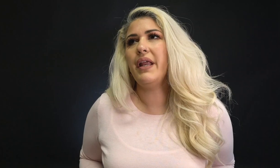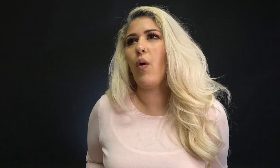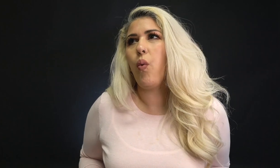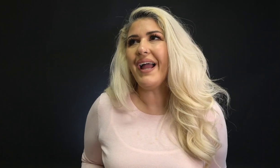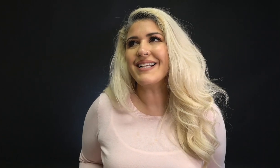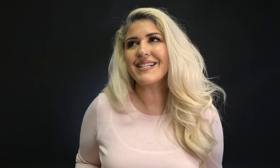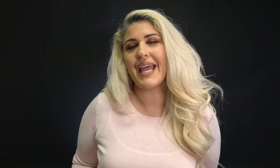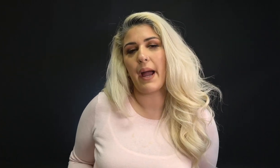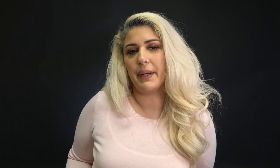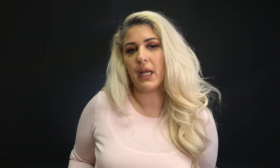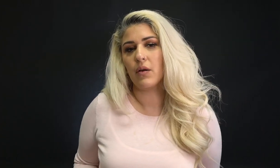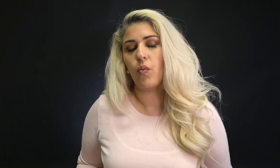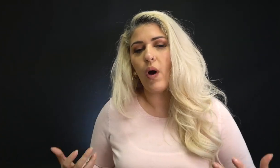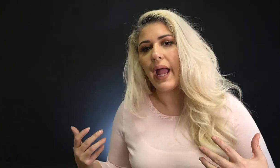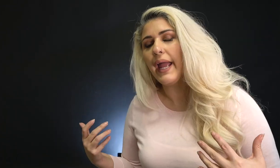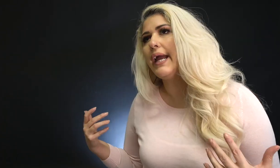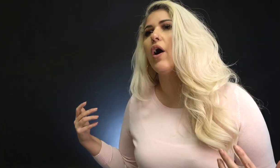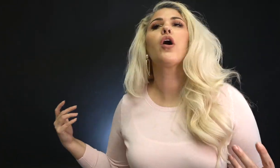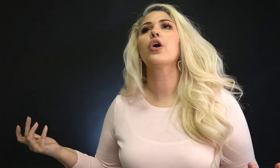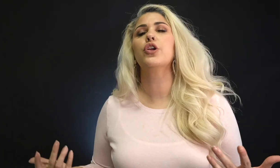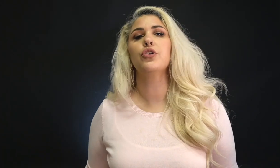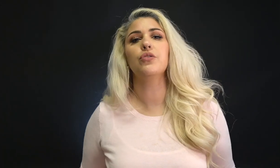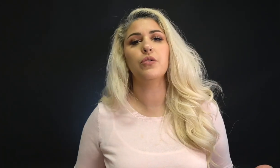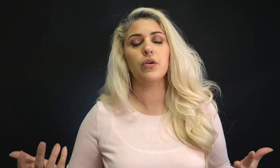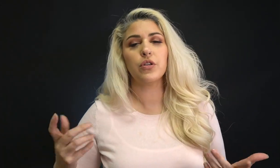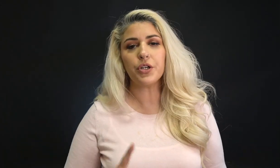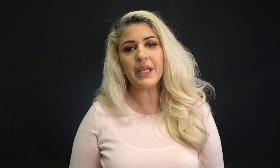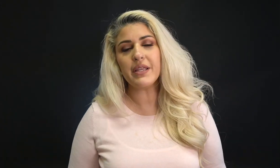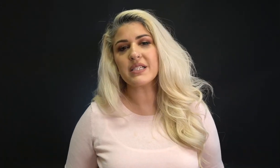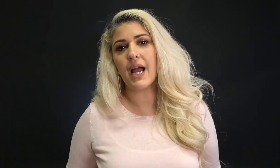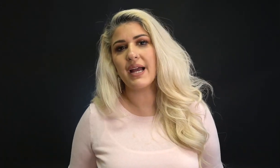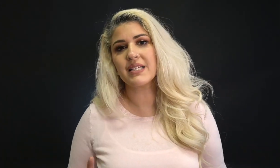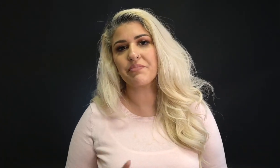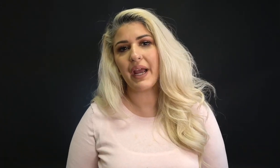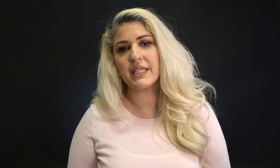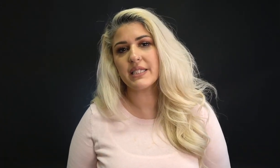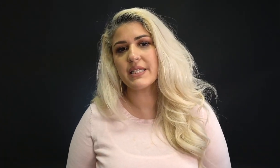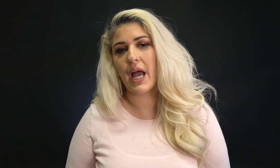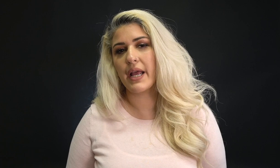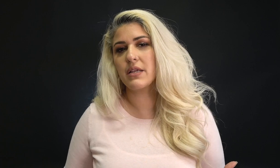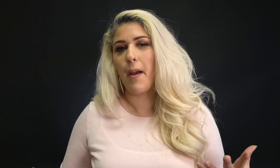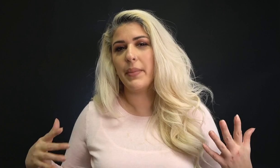Now, why is this happening? Why are you learning these signs and practicing these signs